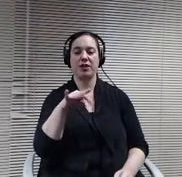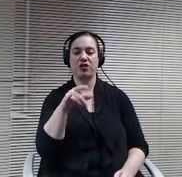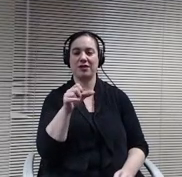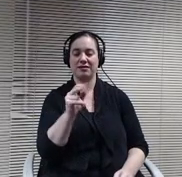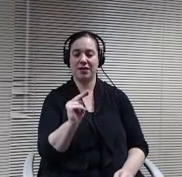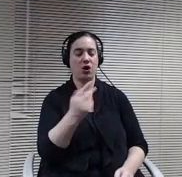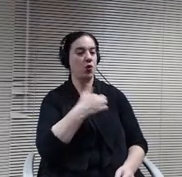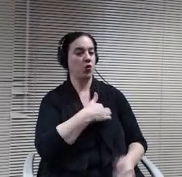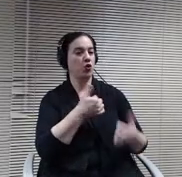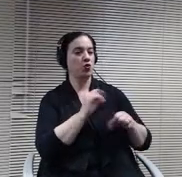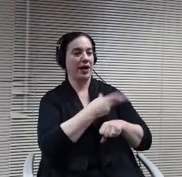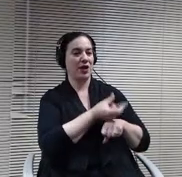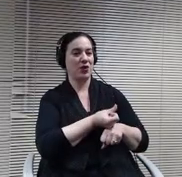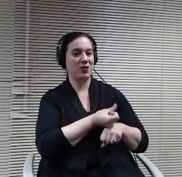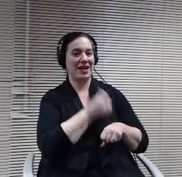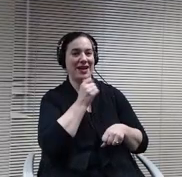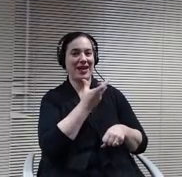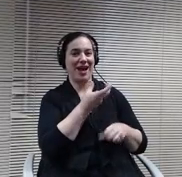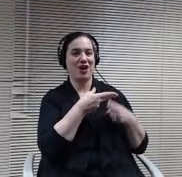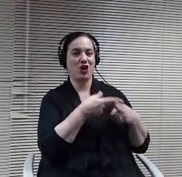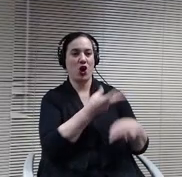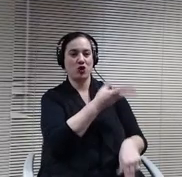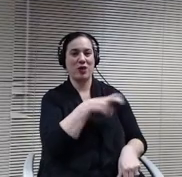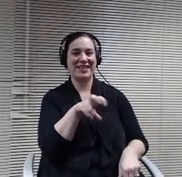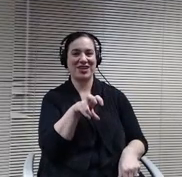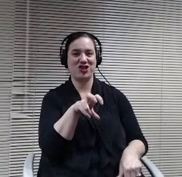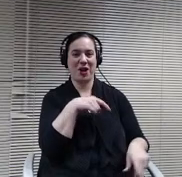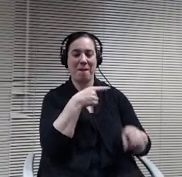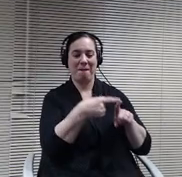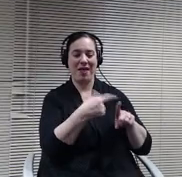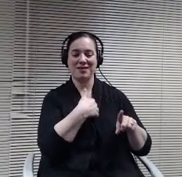to not calling it transition plus, and I'm working on that.